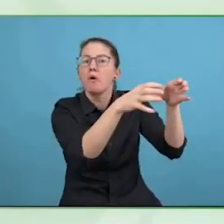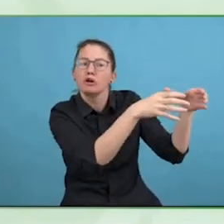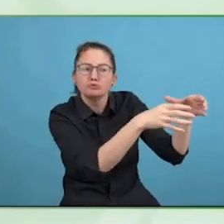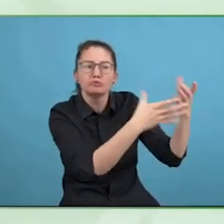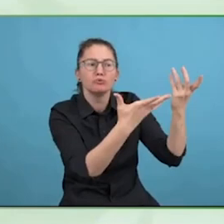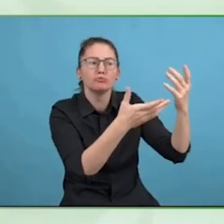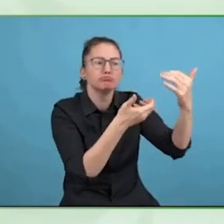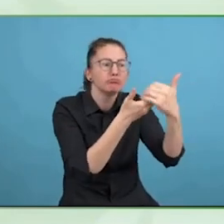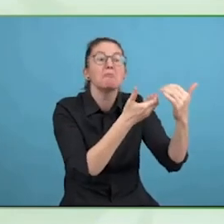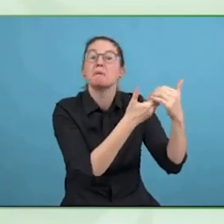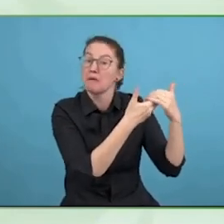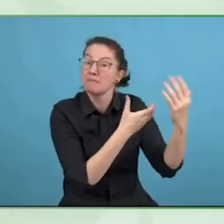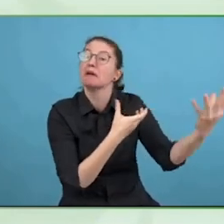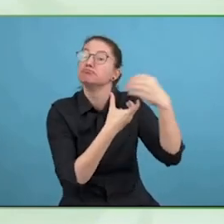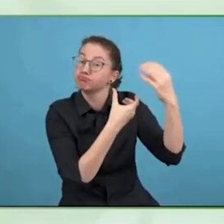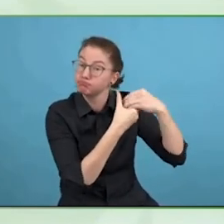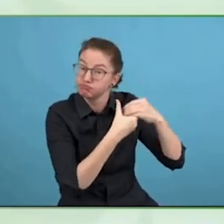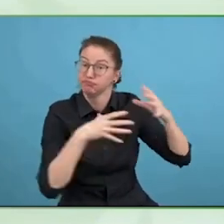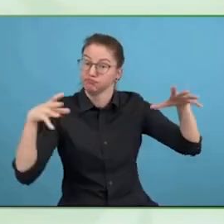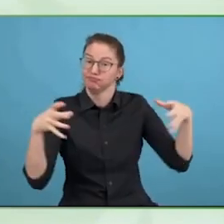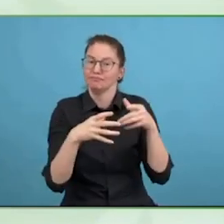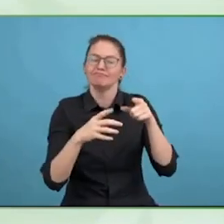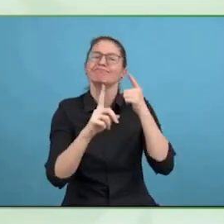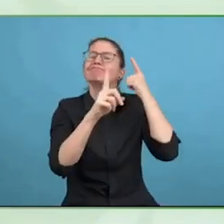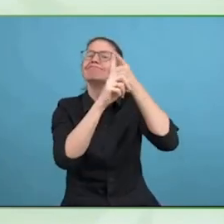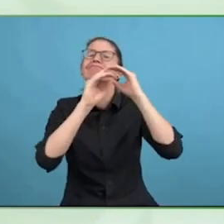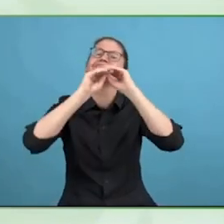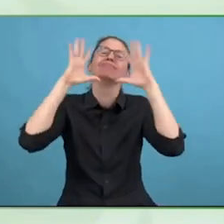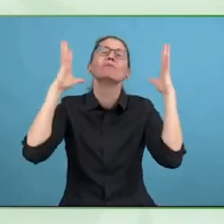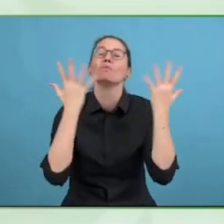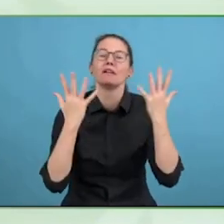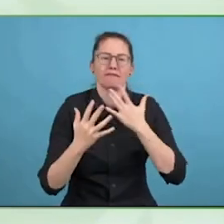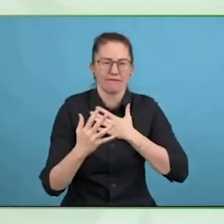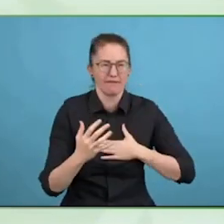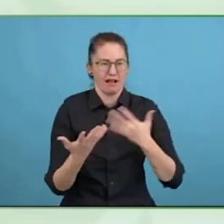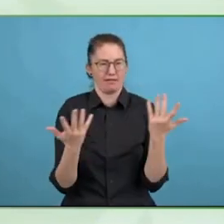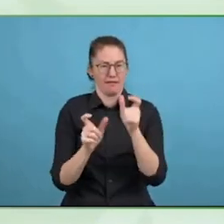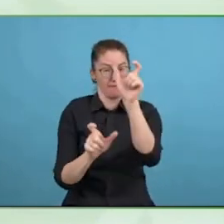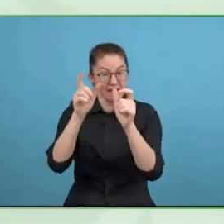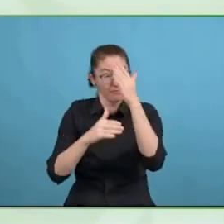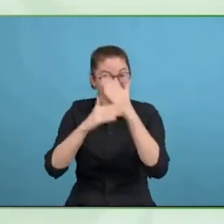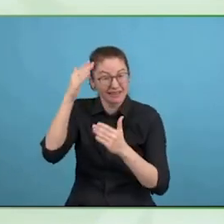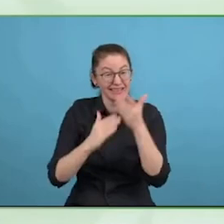Many years ago we created a self-assessment tool in line with